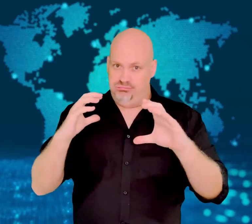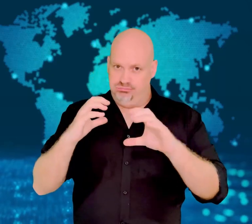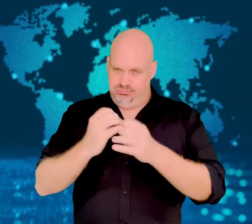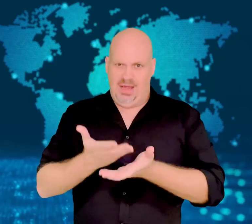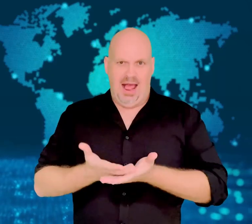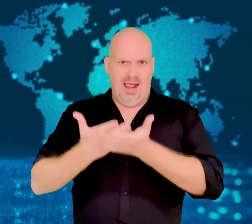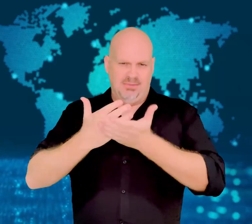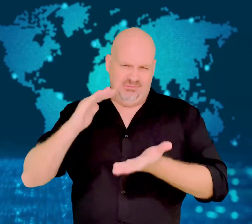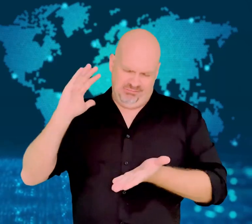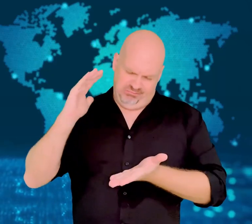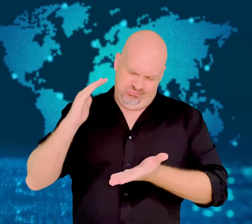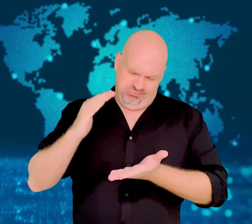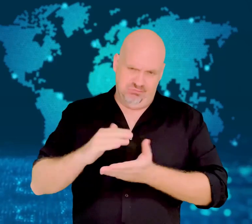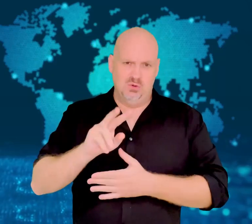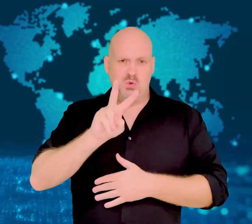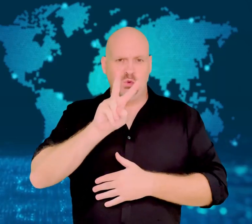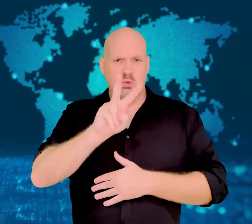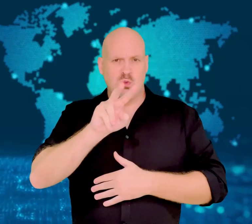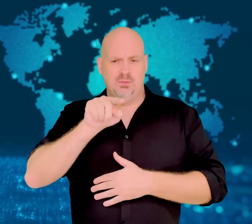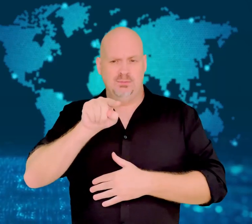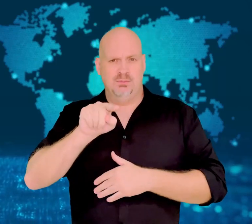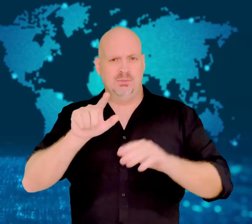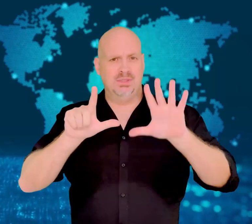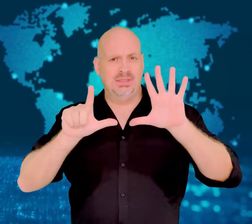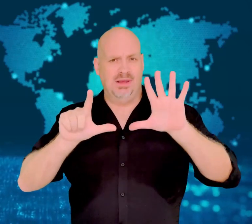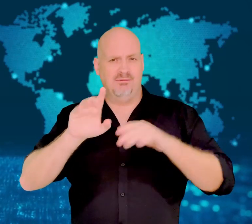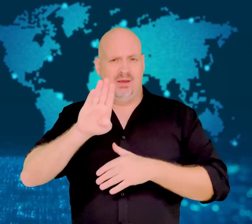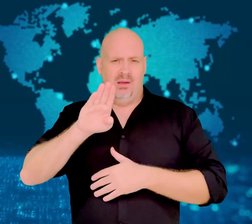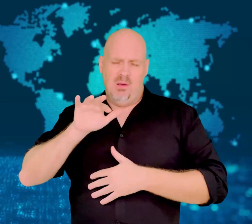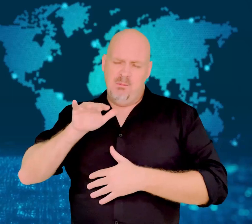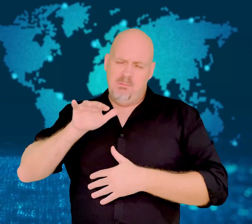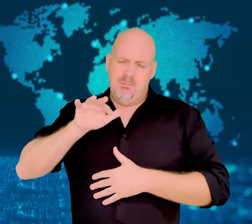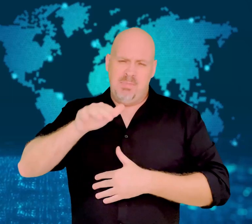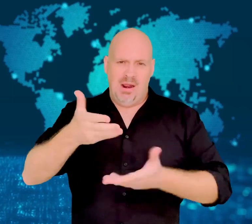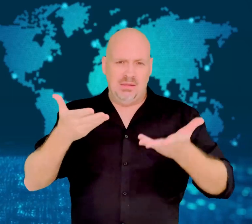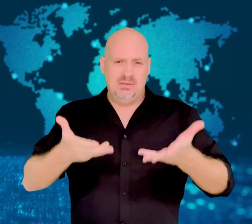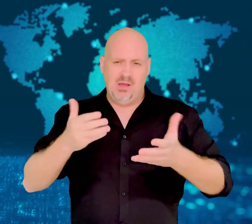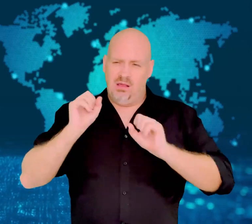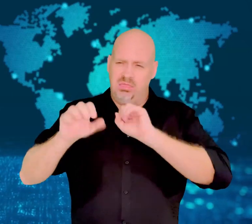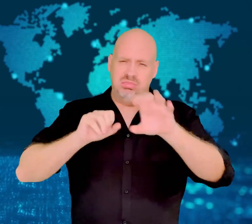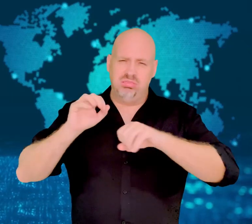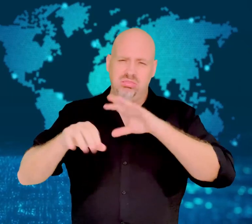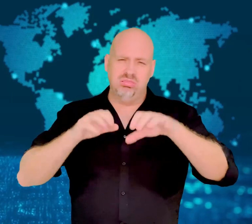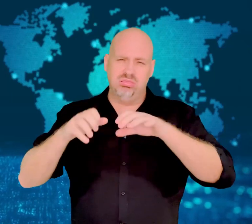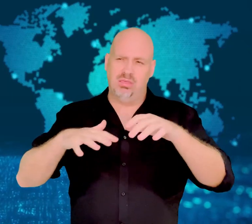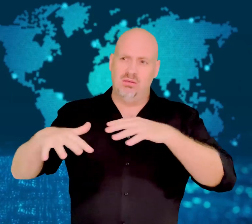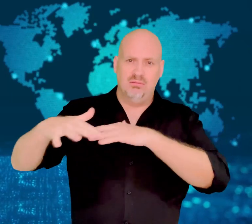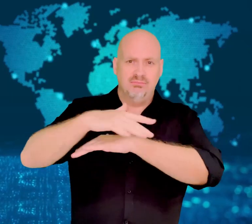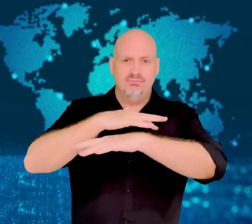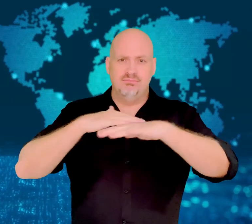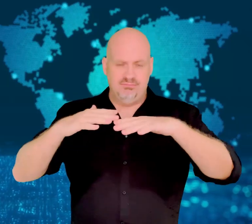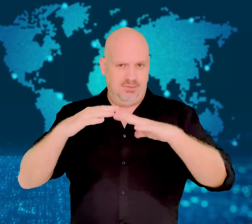place will prevent 2.7 billion plastic items from entering the environment.